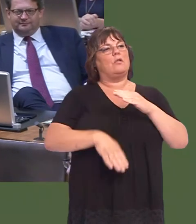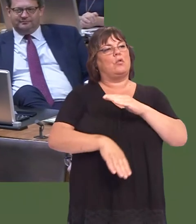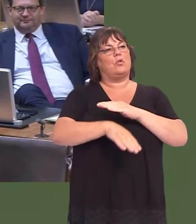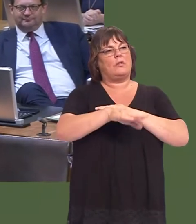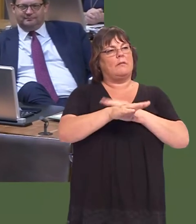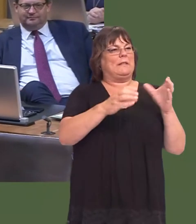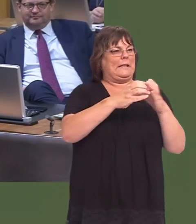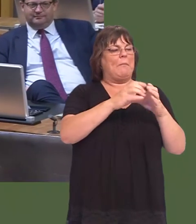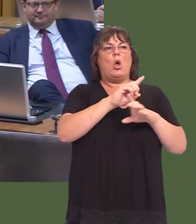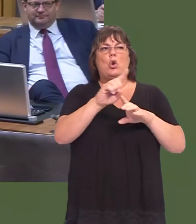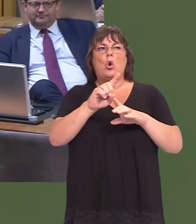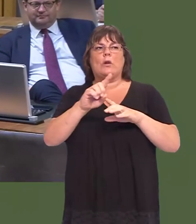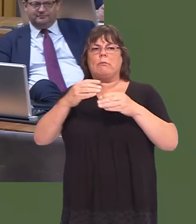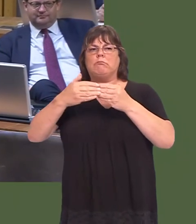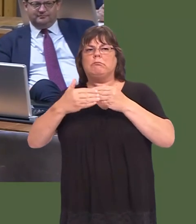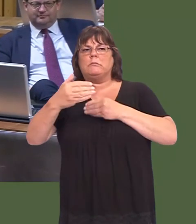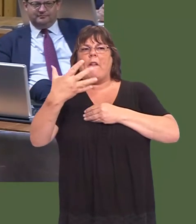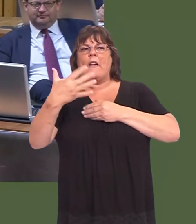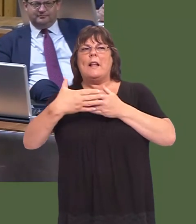Not a test team; I donít think weíre playing close to that level.